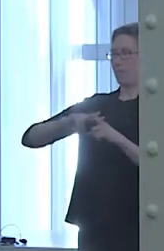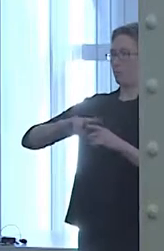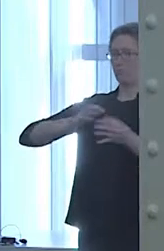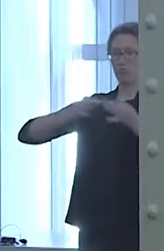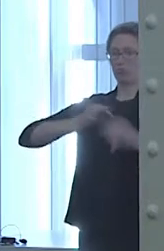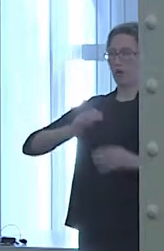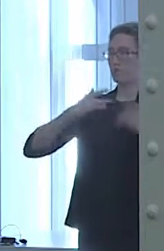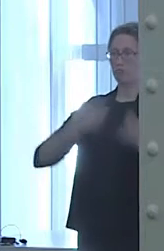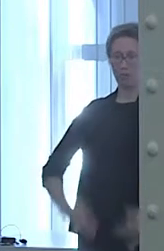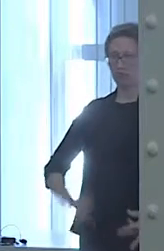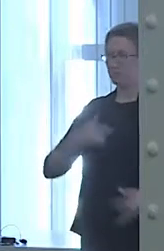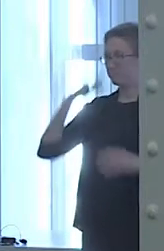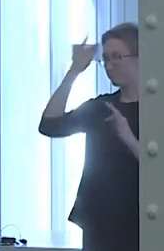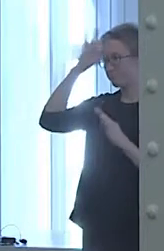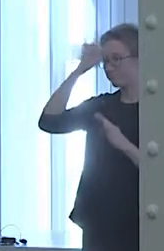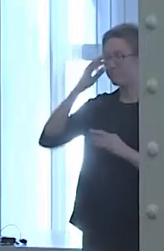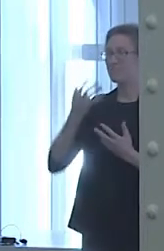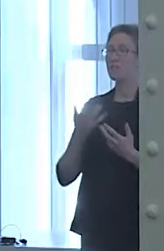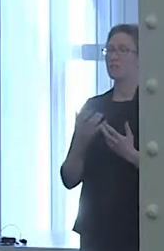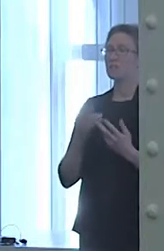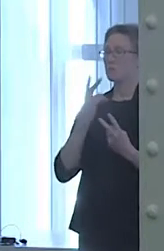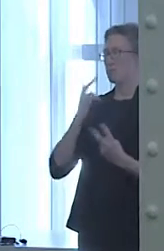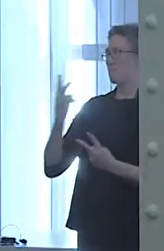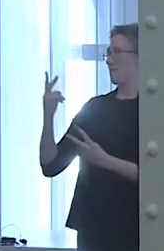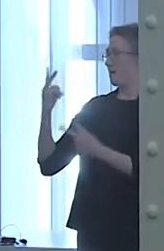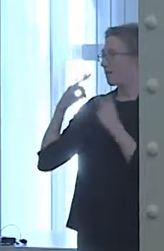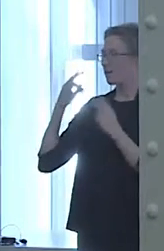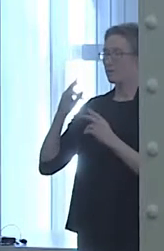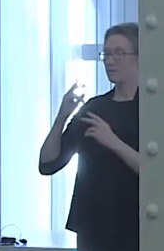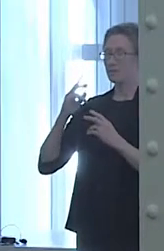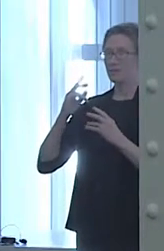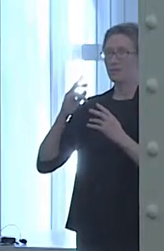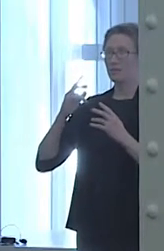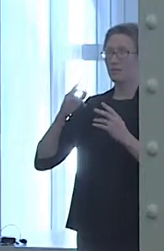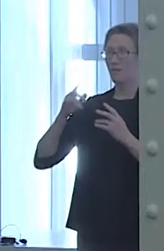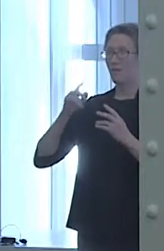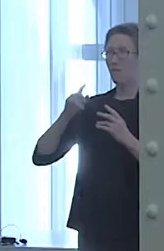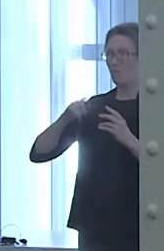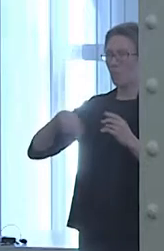Looking back, these moments of emptiness, they were flashes of gray